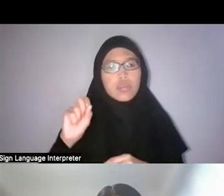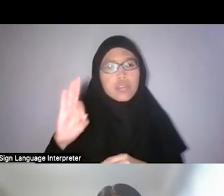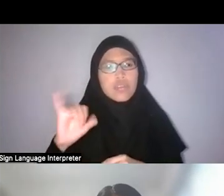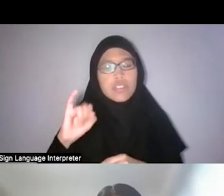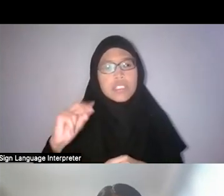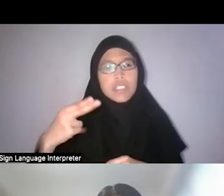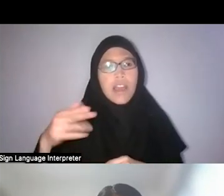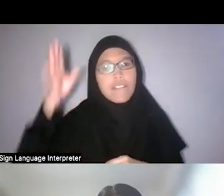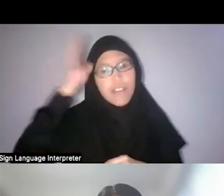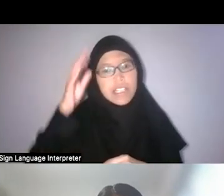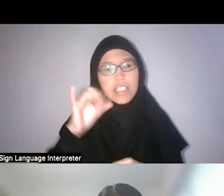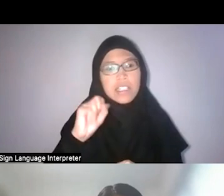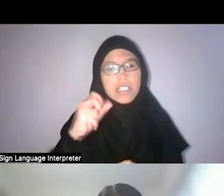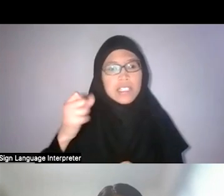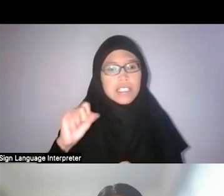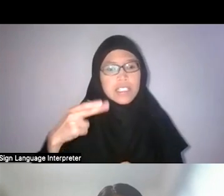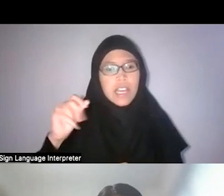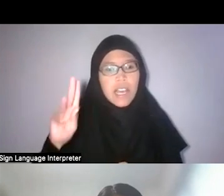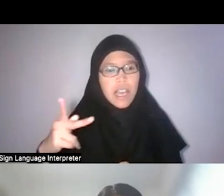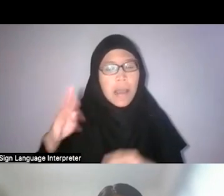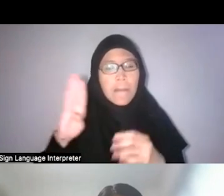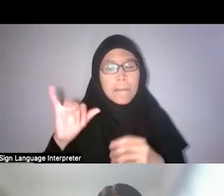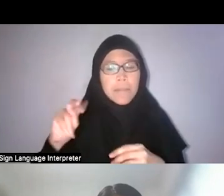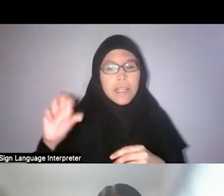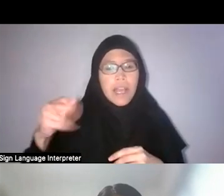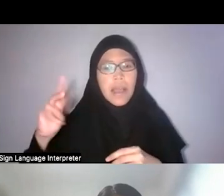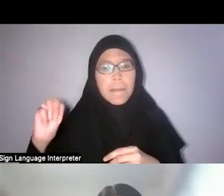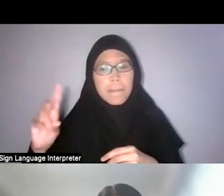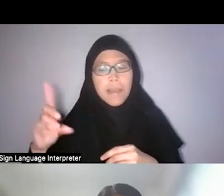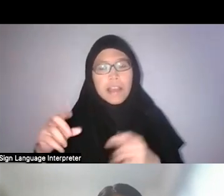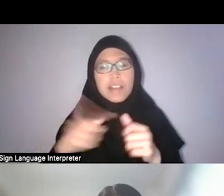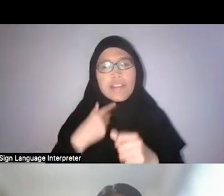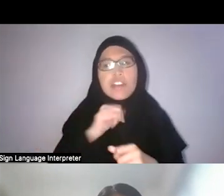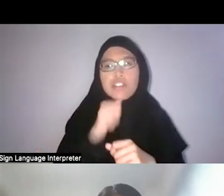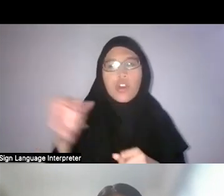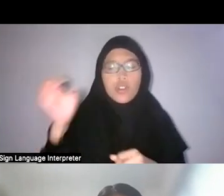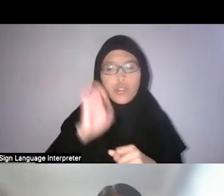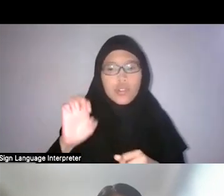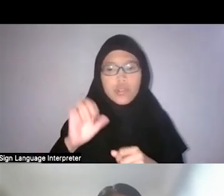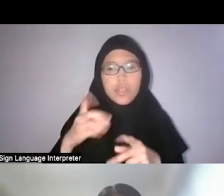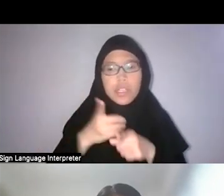who was the first non-European director of the fisheries department in the straits settlements and